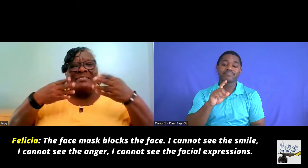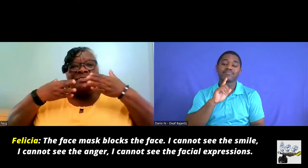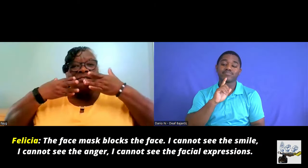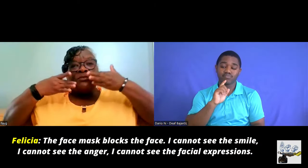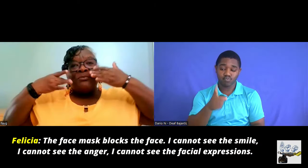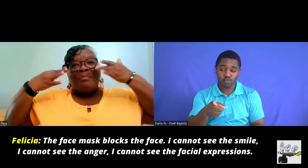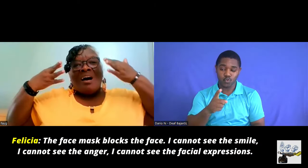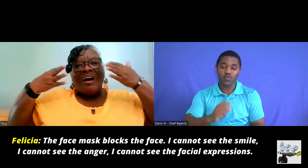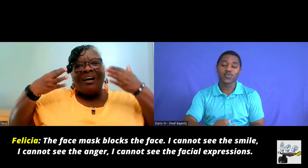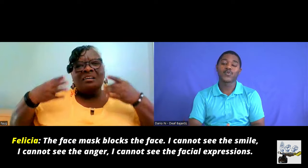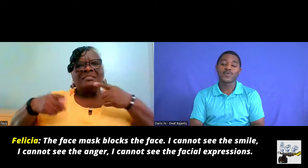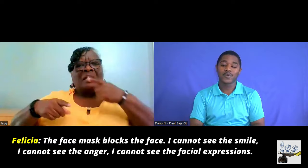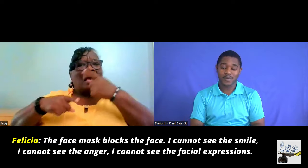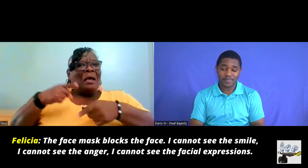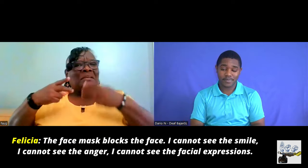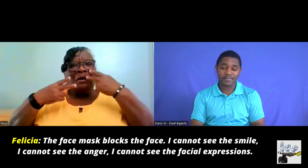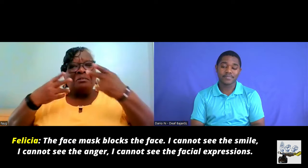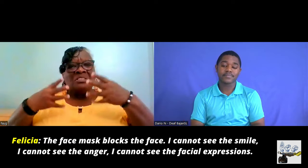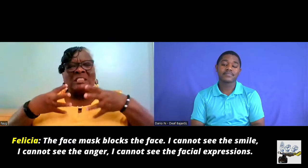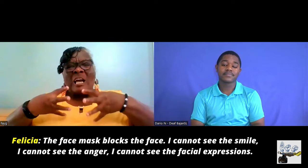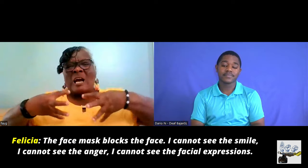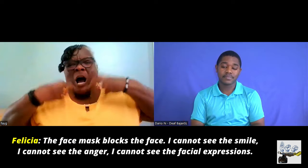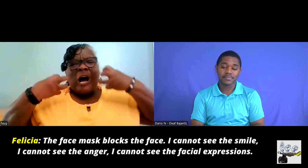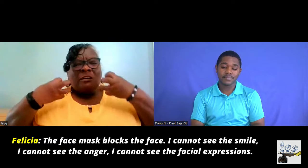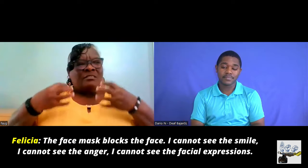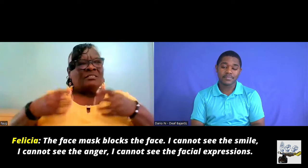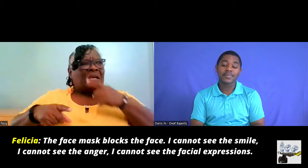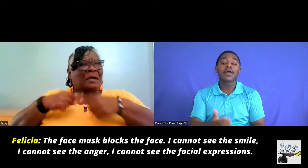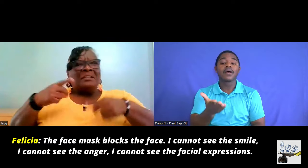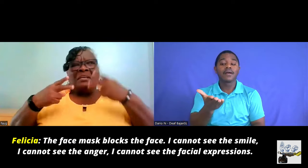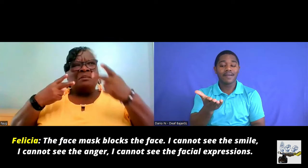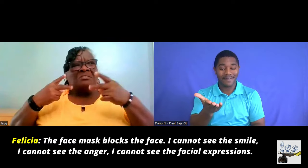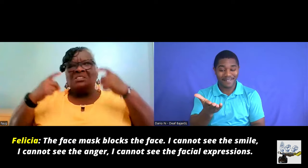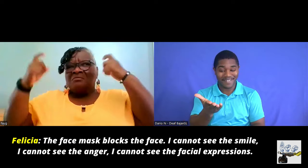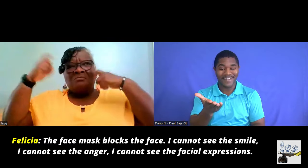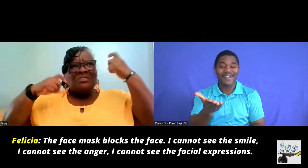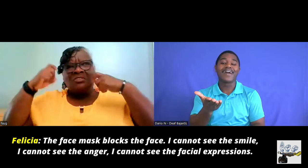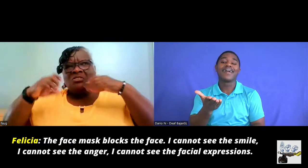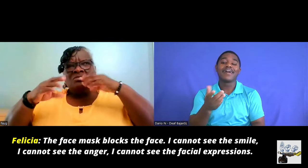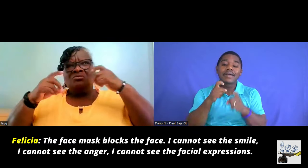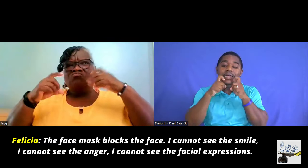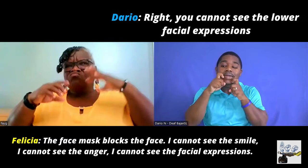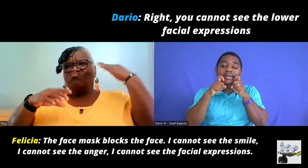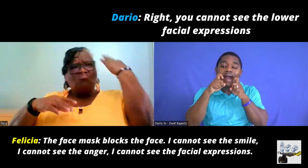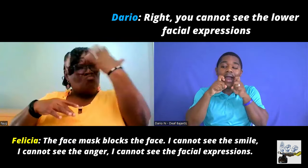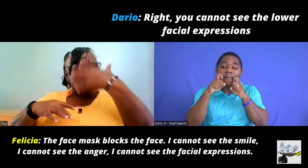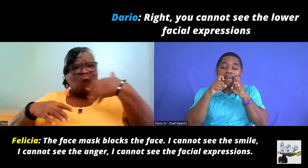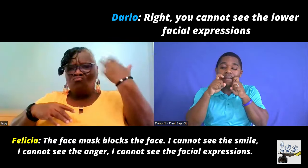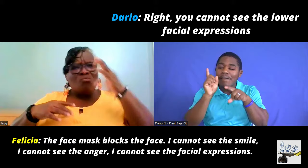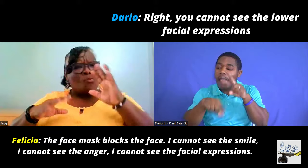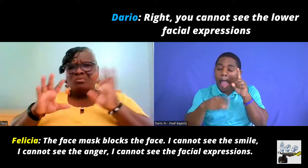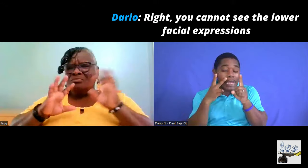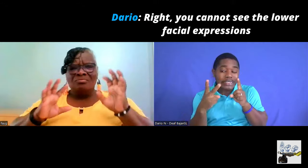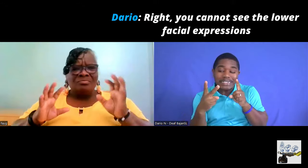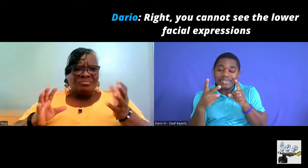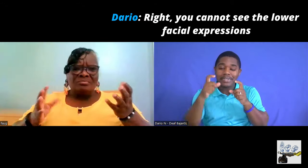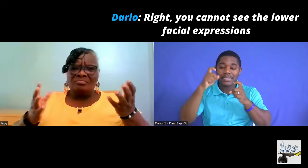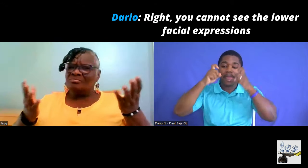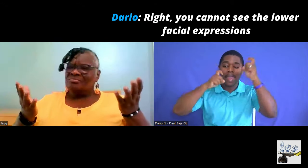I cannot see the smile I cannot see the anger I cannot see the facial expressions right you